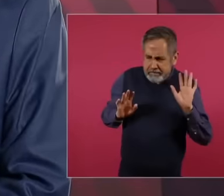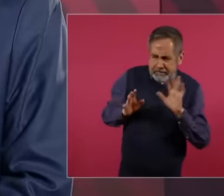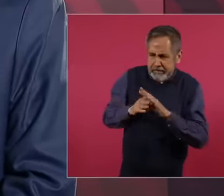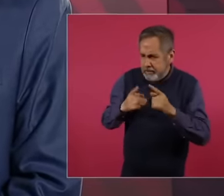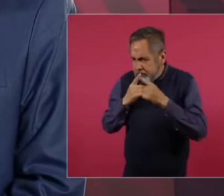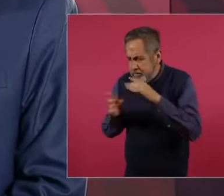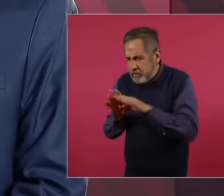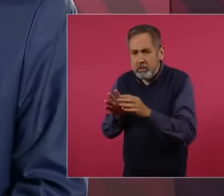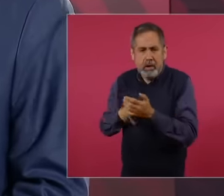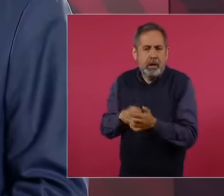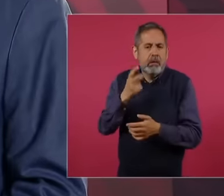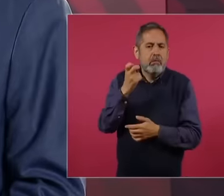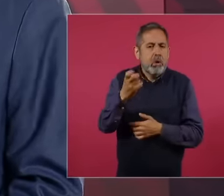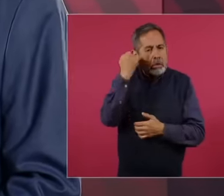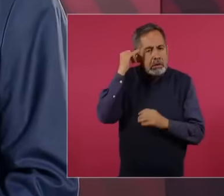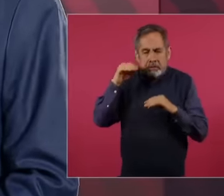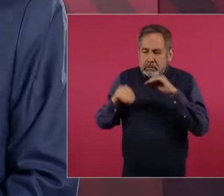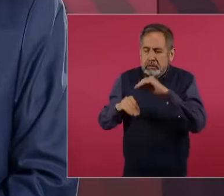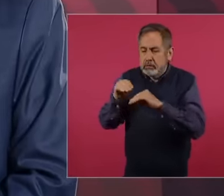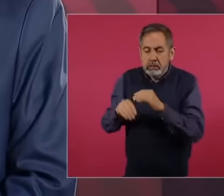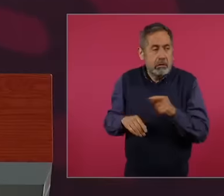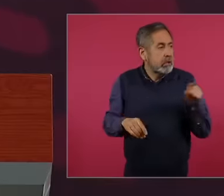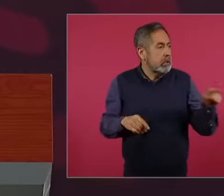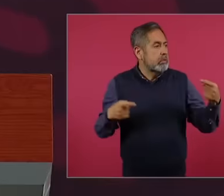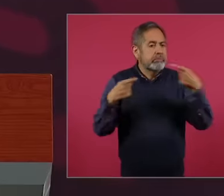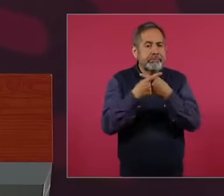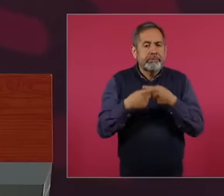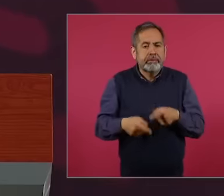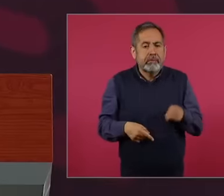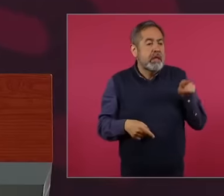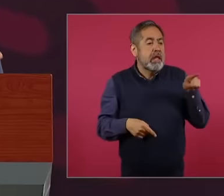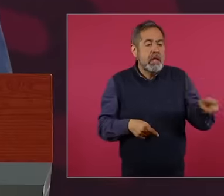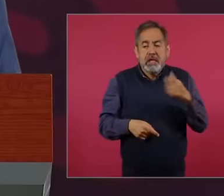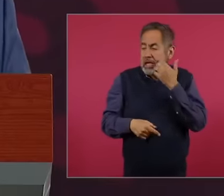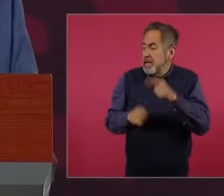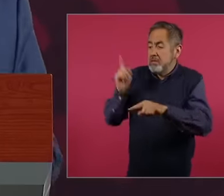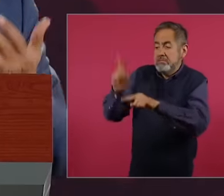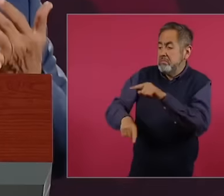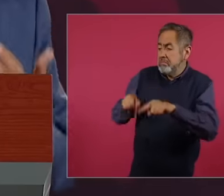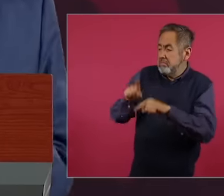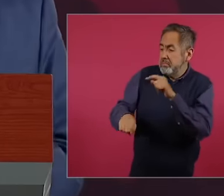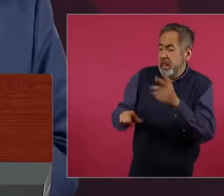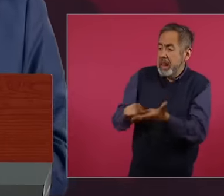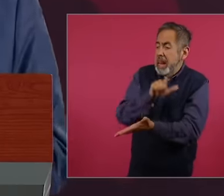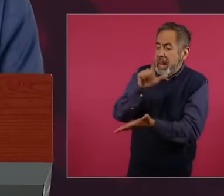their agenda was what was tax reform What does tax reform mean